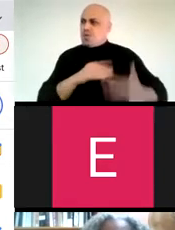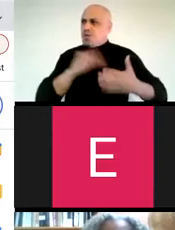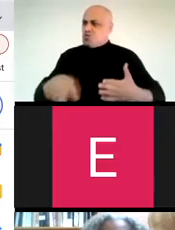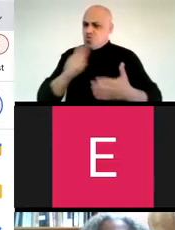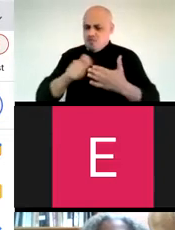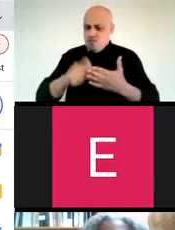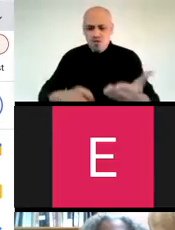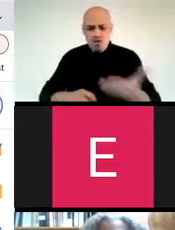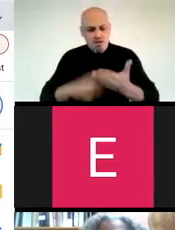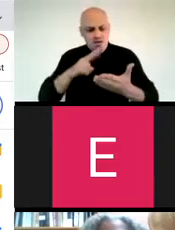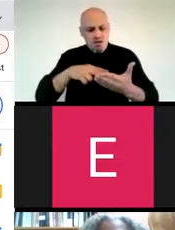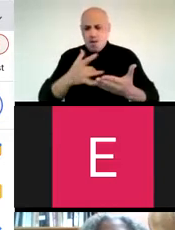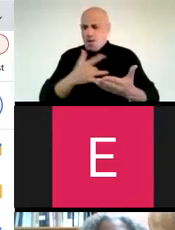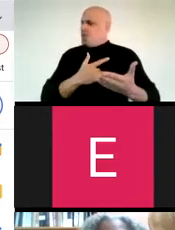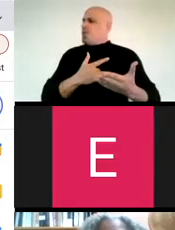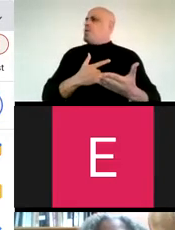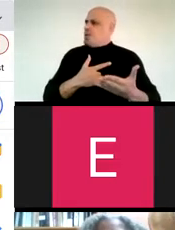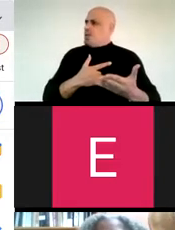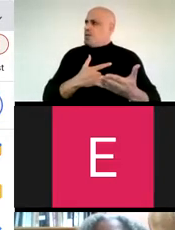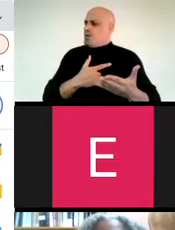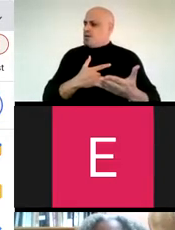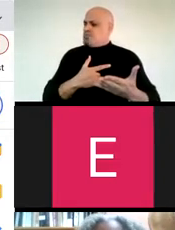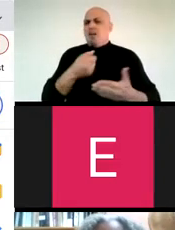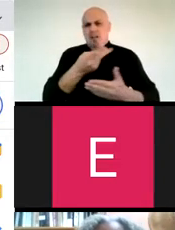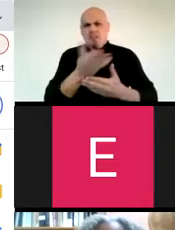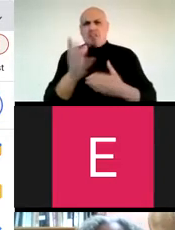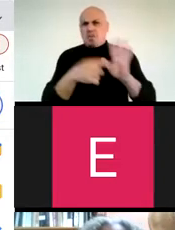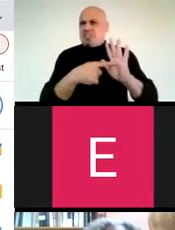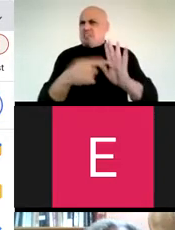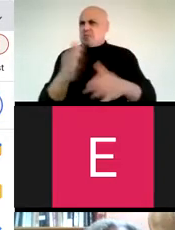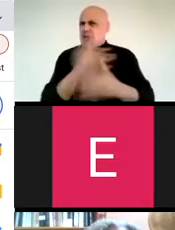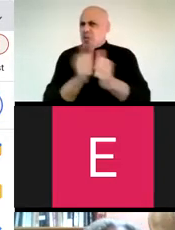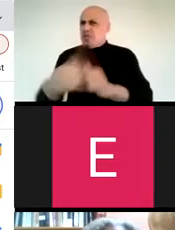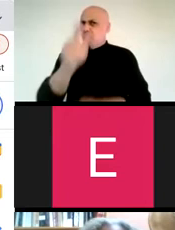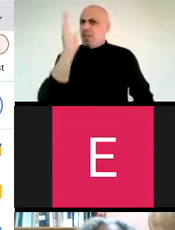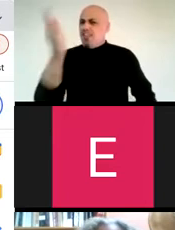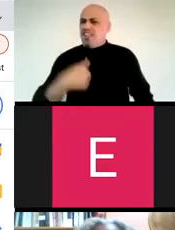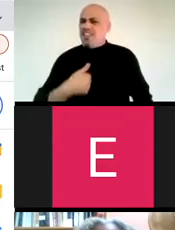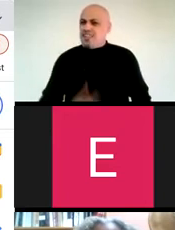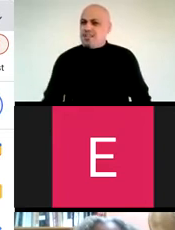I was very moved by what the students wrote and I will share a few excerpts.